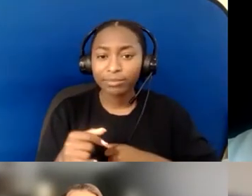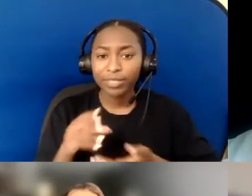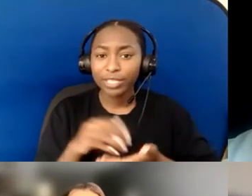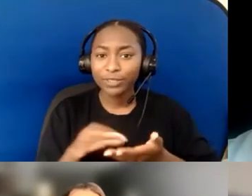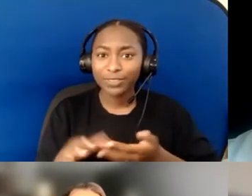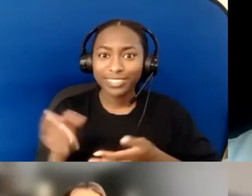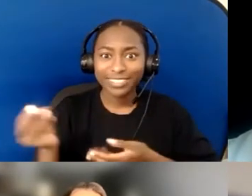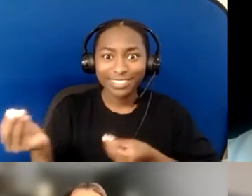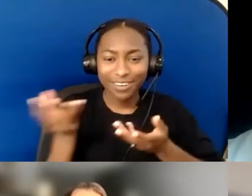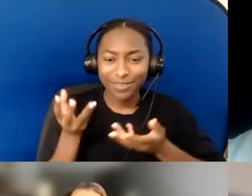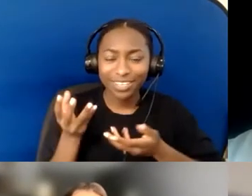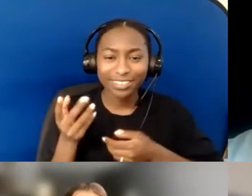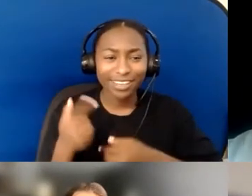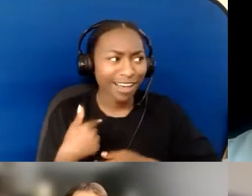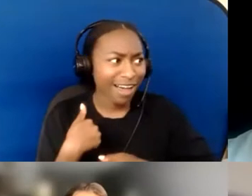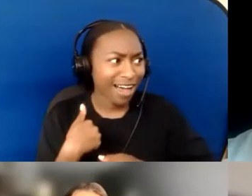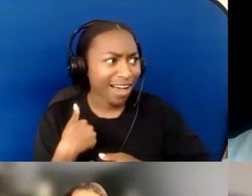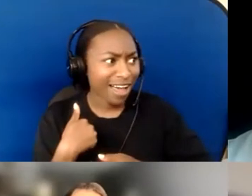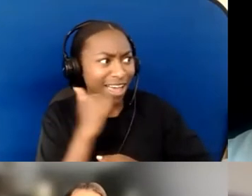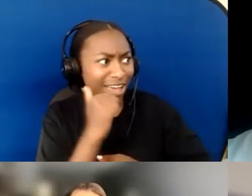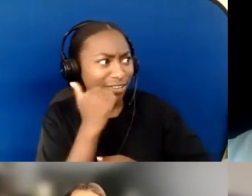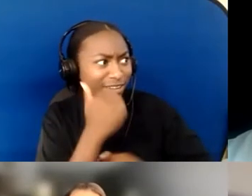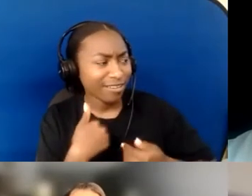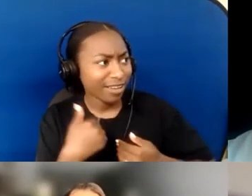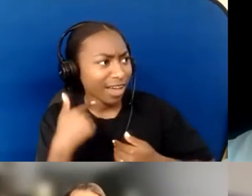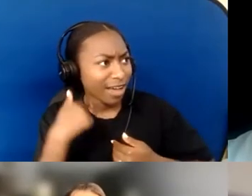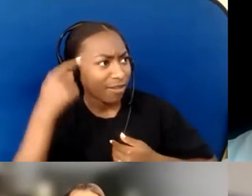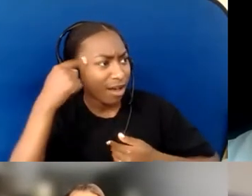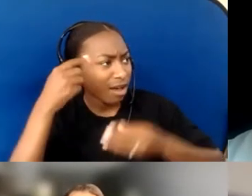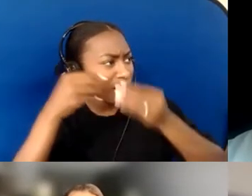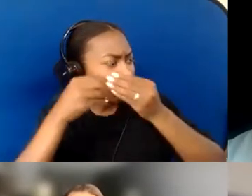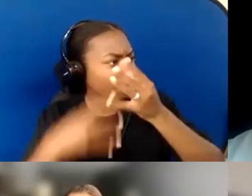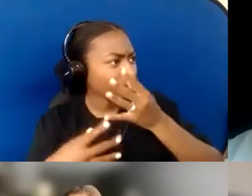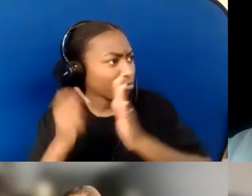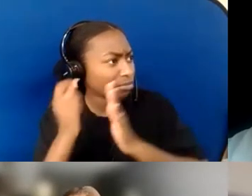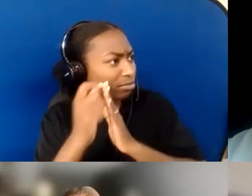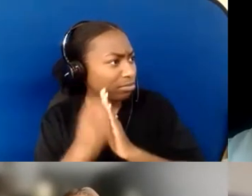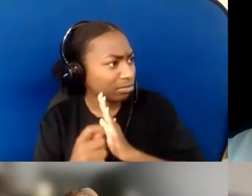So that's that lens too that you can't unsee once you're seeing it. But you can actually go a little different direction.